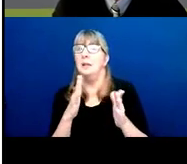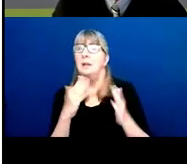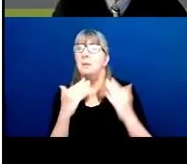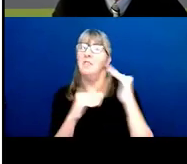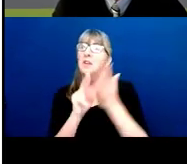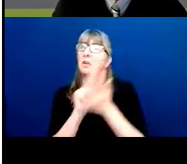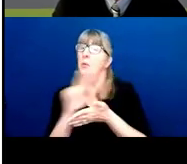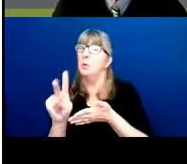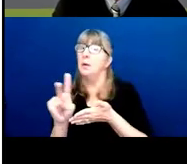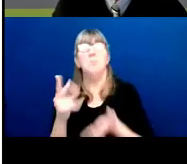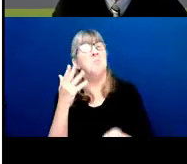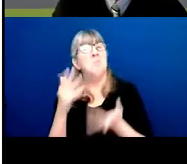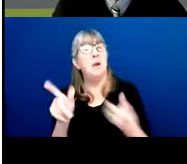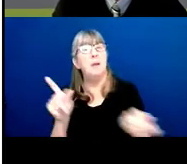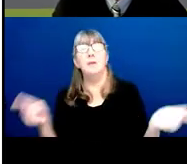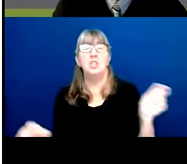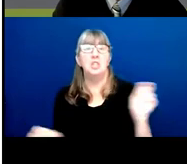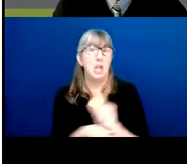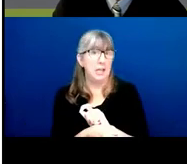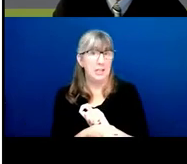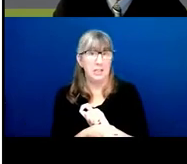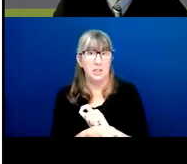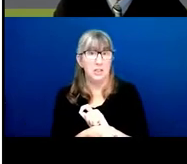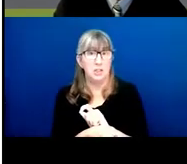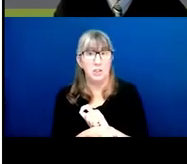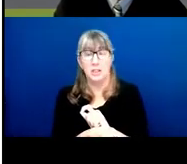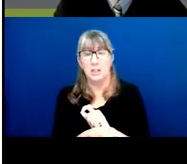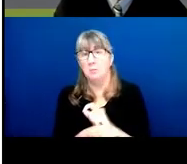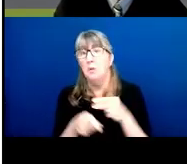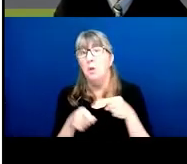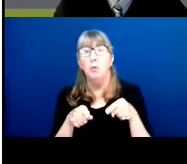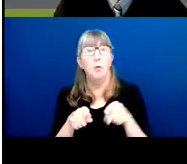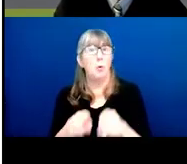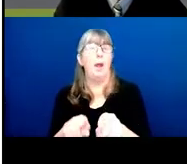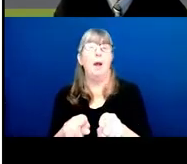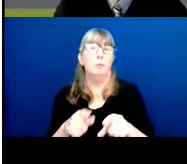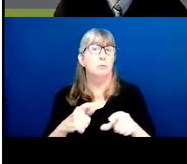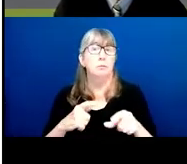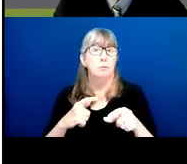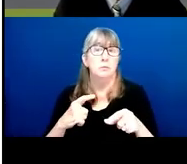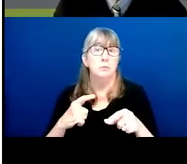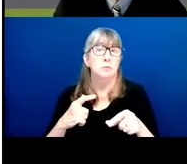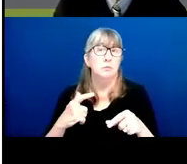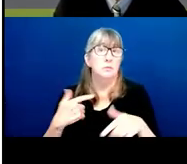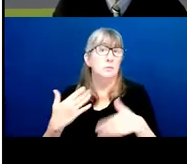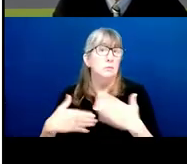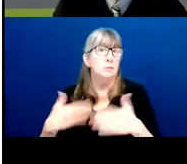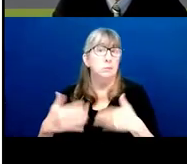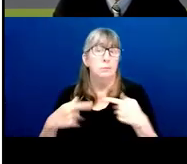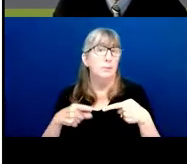they might be changing throughout, quite a long time throughout the pre-review period,